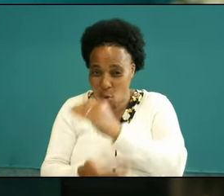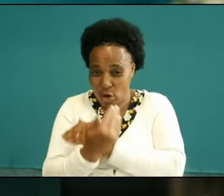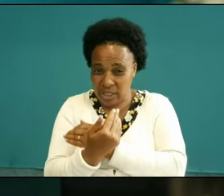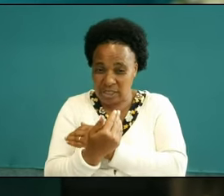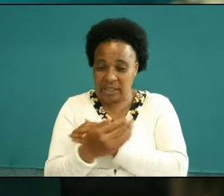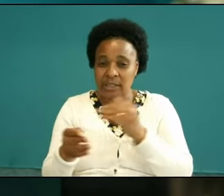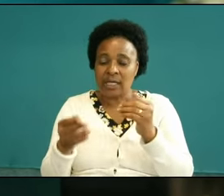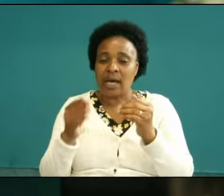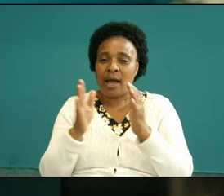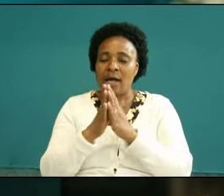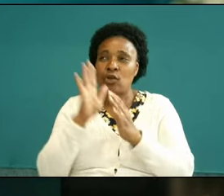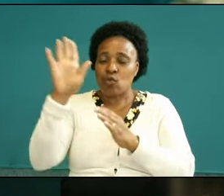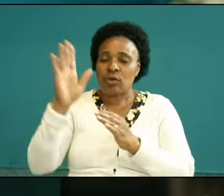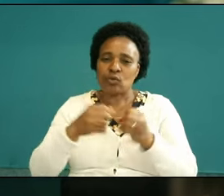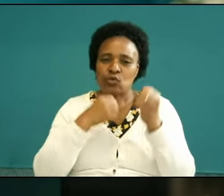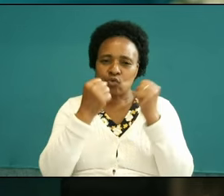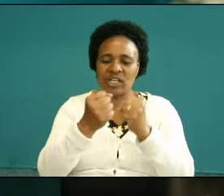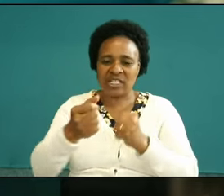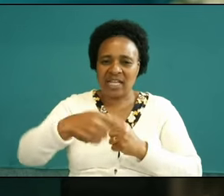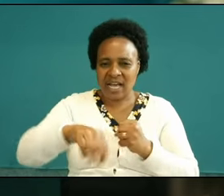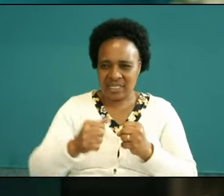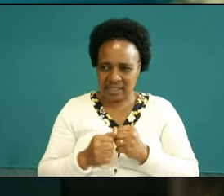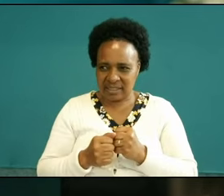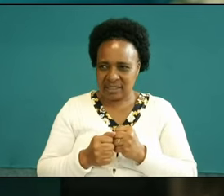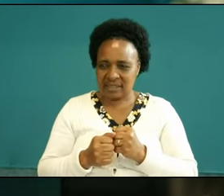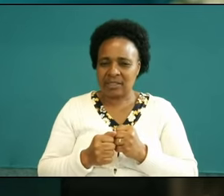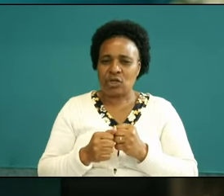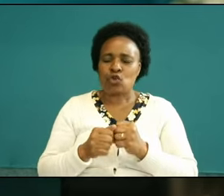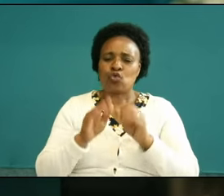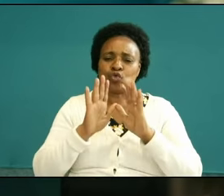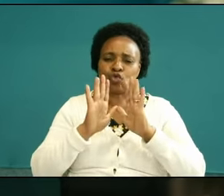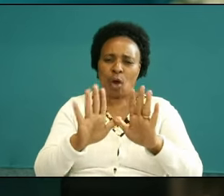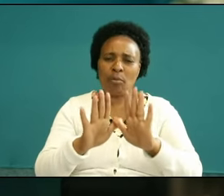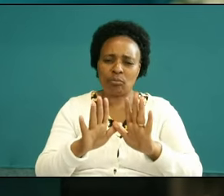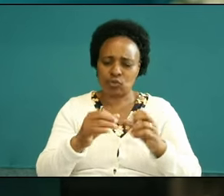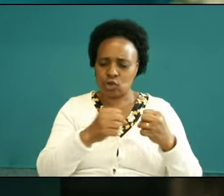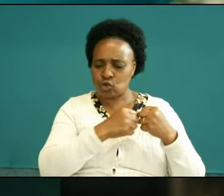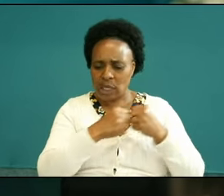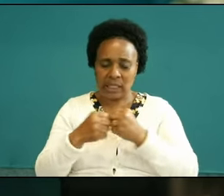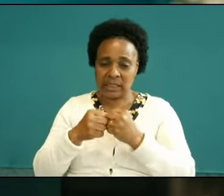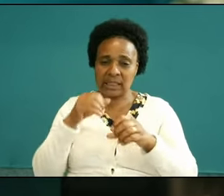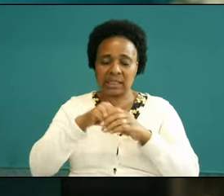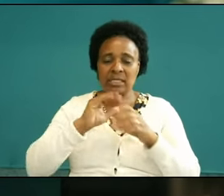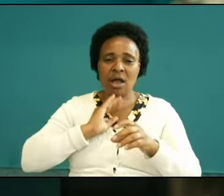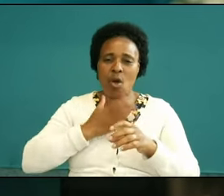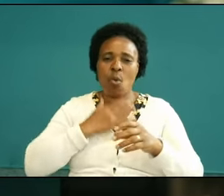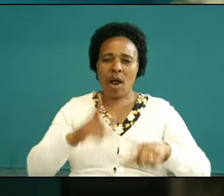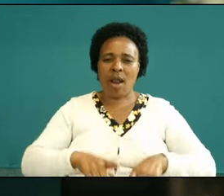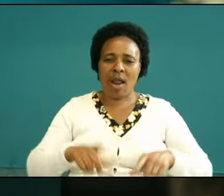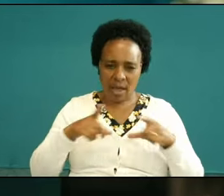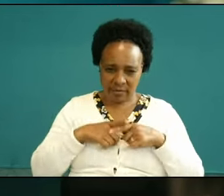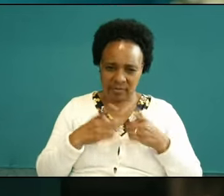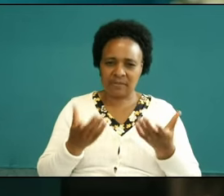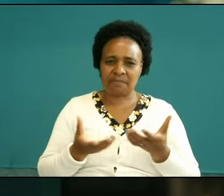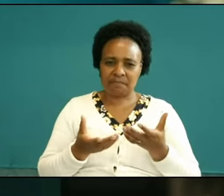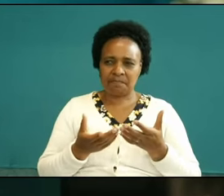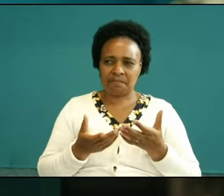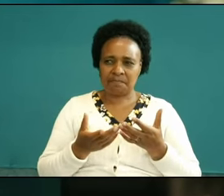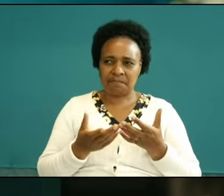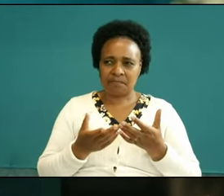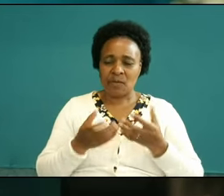strengthened in the tids and the storms in our lives will'll be overturned bless us with your